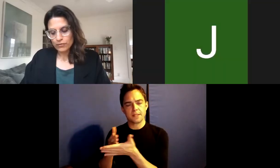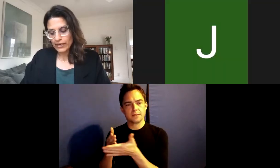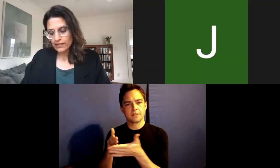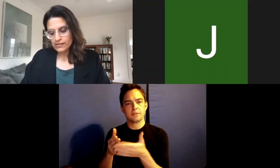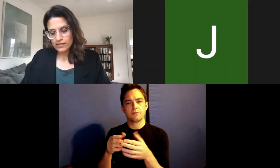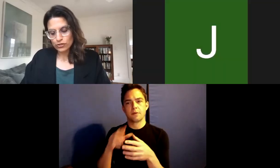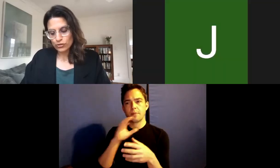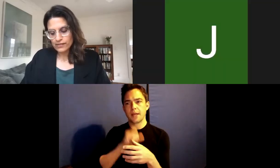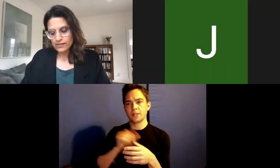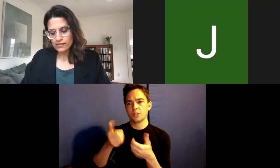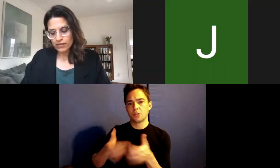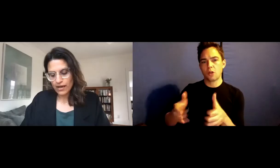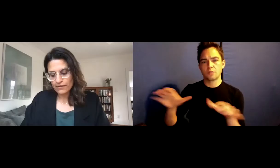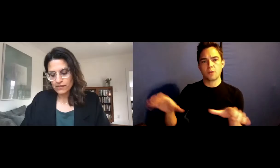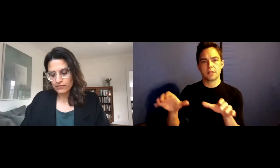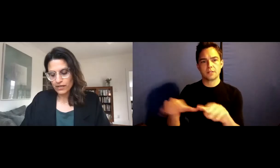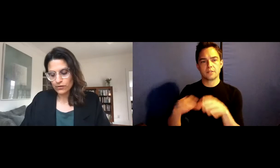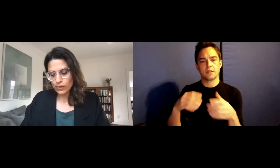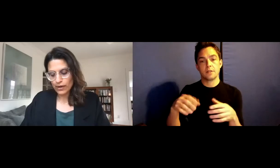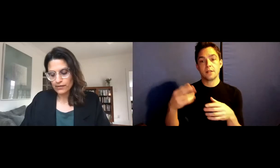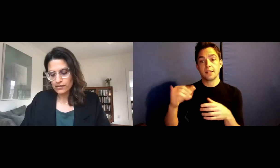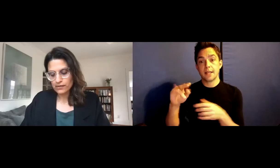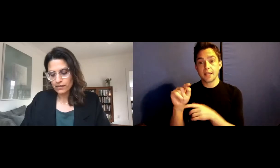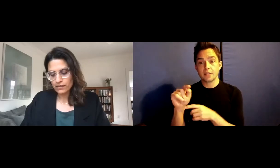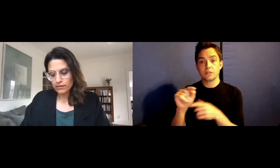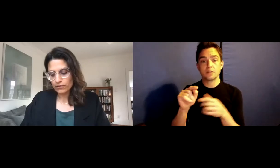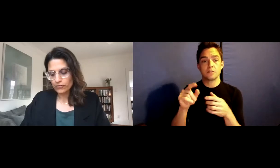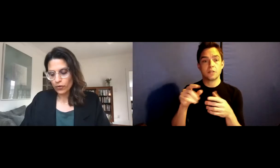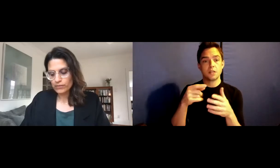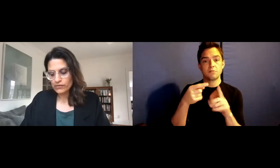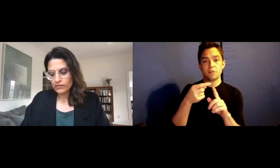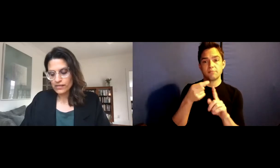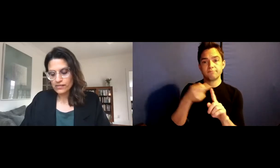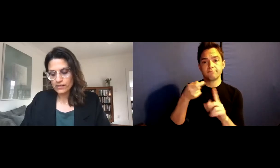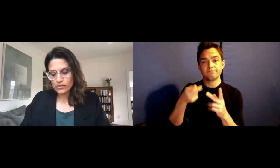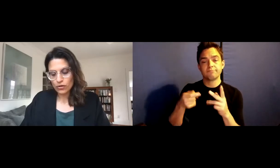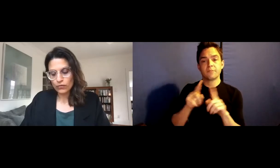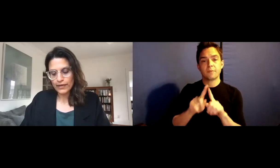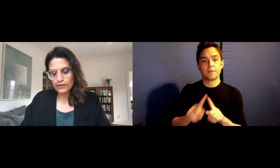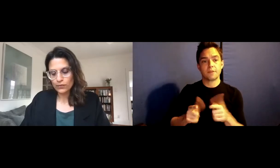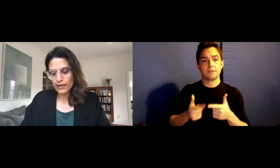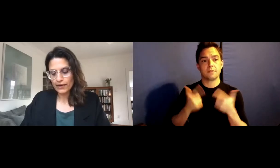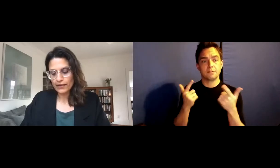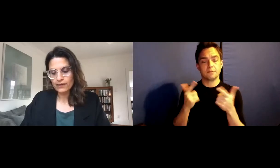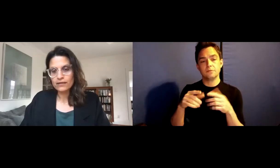from the hints and traces of lives lived otherwise, from forms of resistance already underway